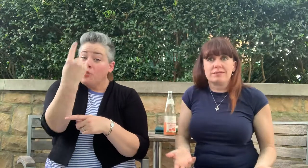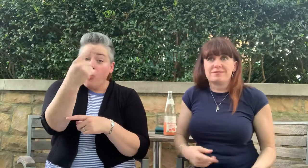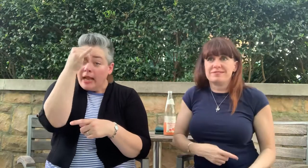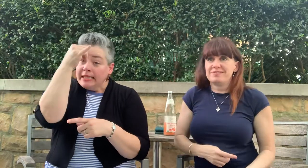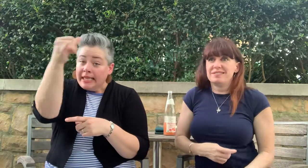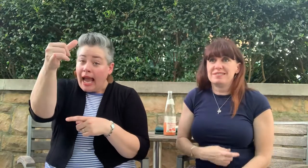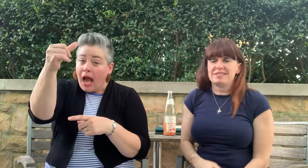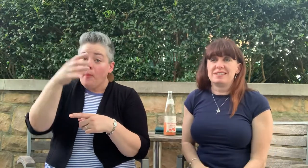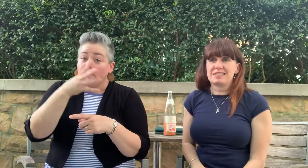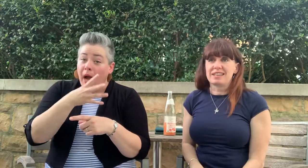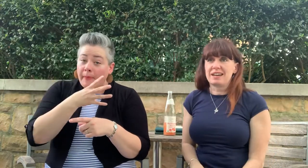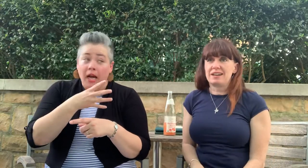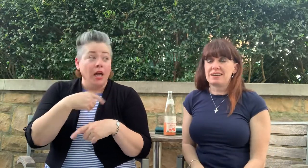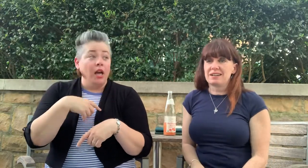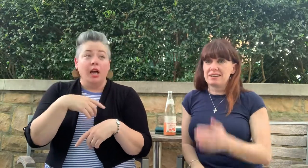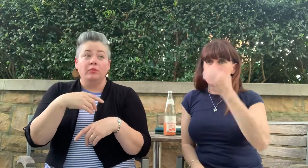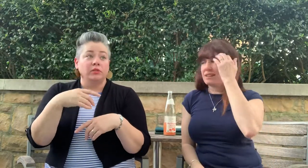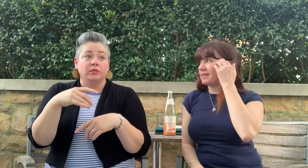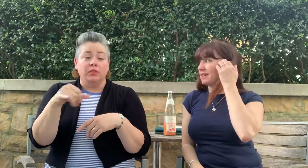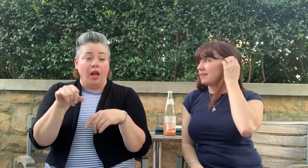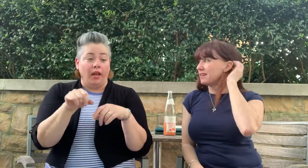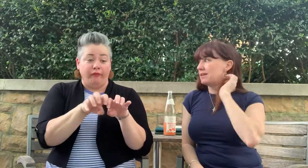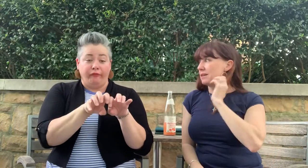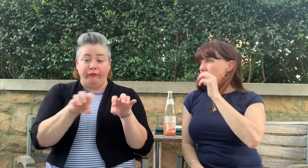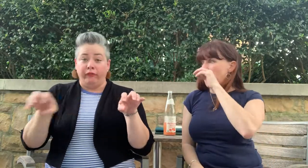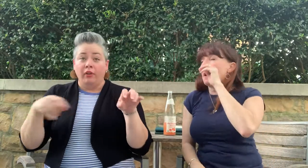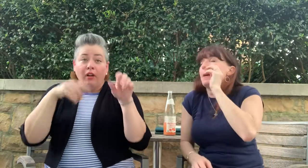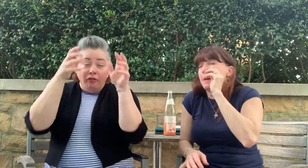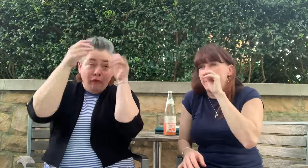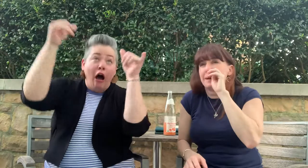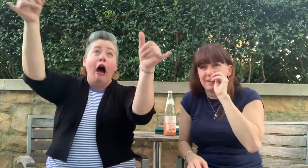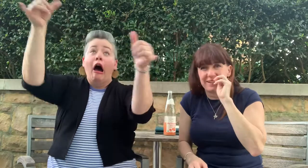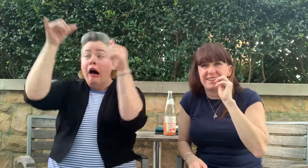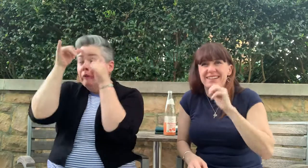It wasn't just one mama cow. It was a herd.